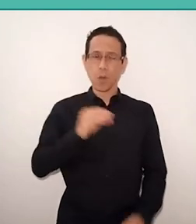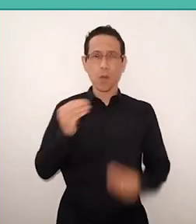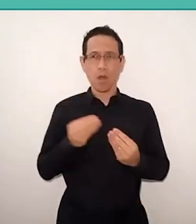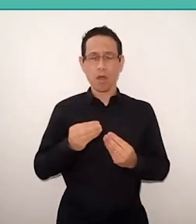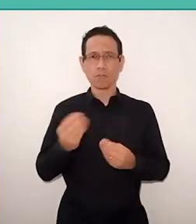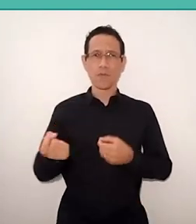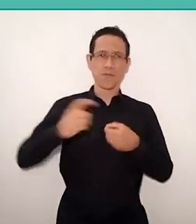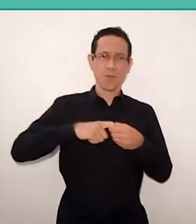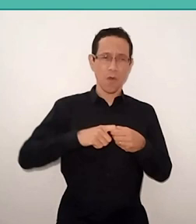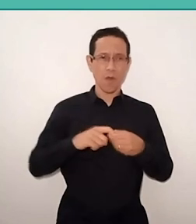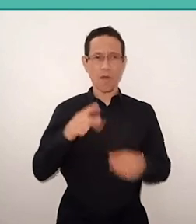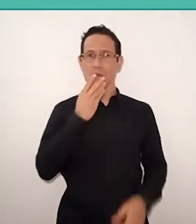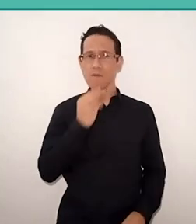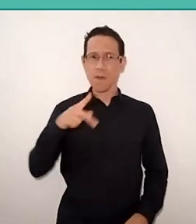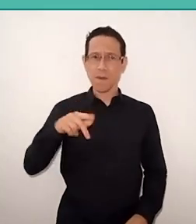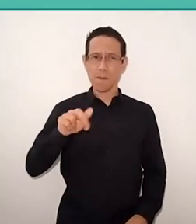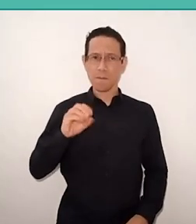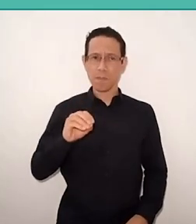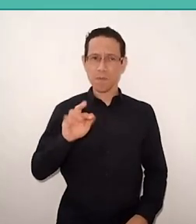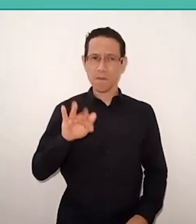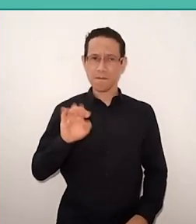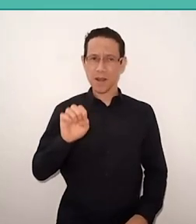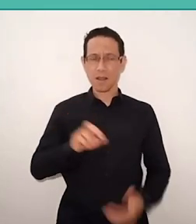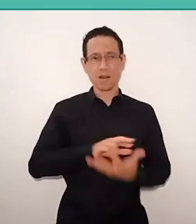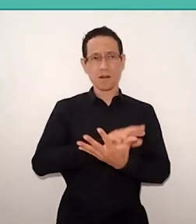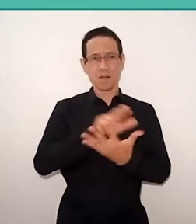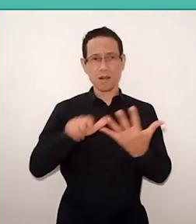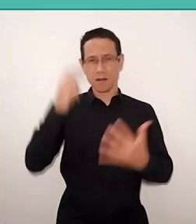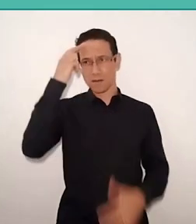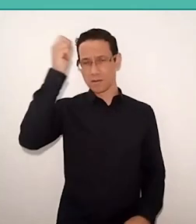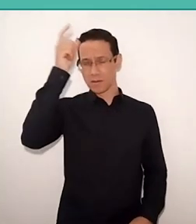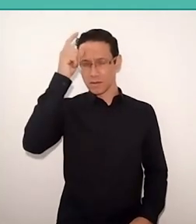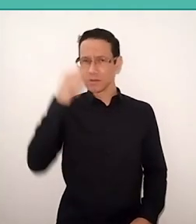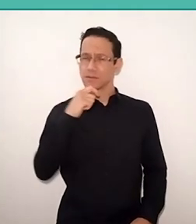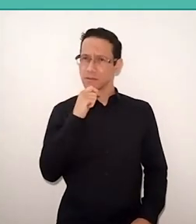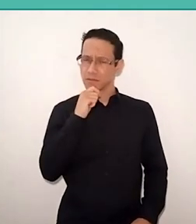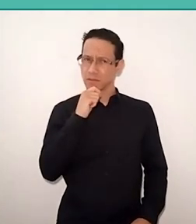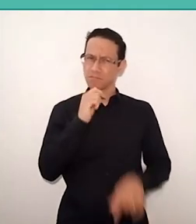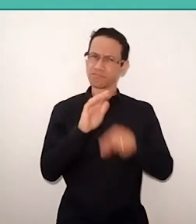the issue of multiculturalism in the United States. So I stayed a little critical, I confess.